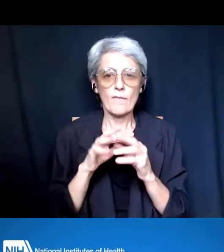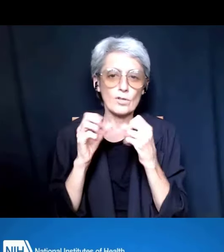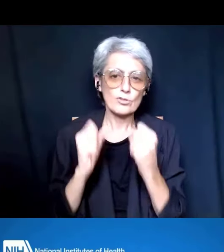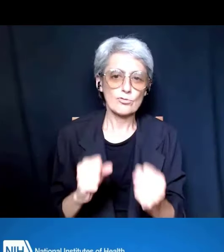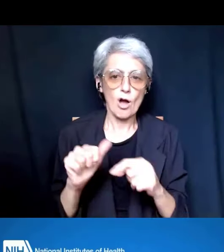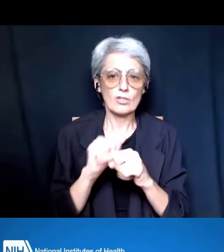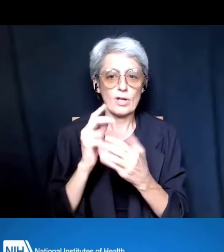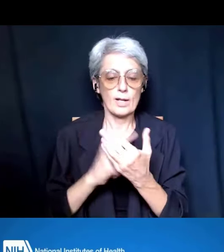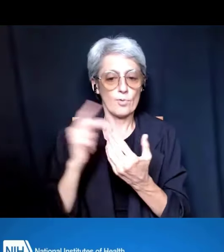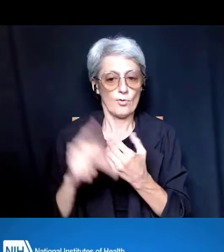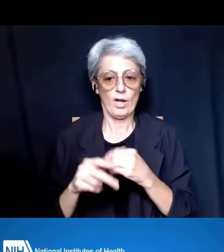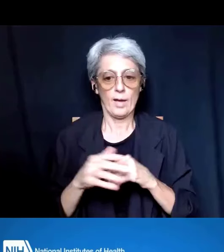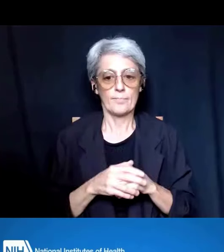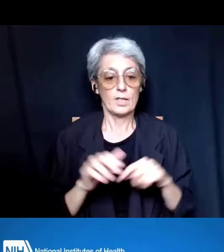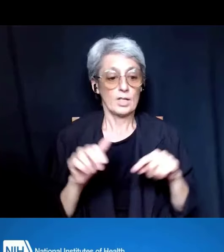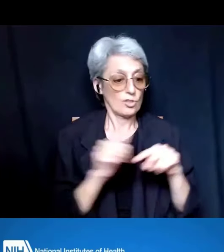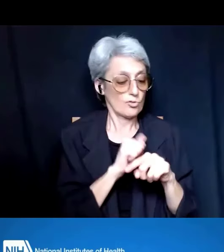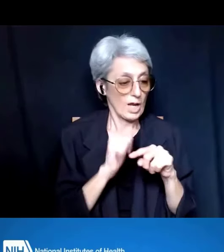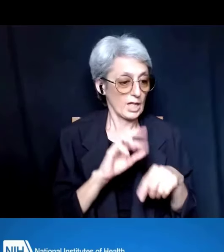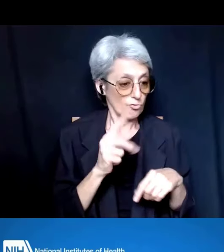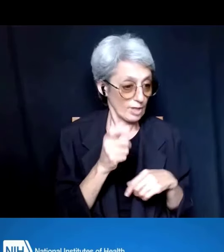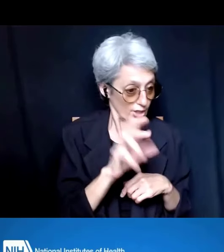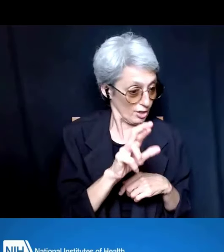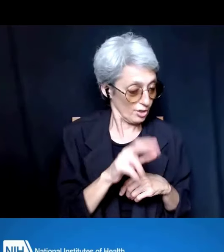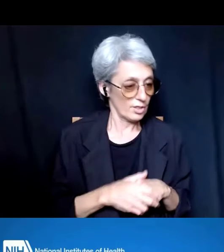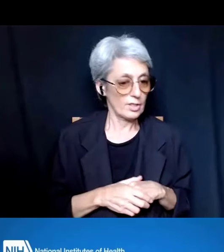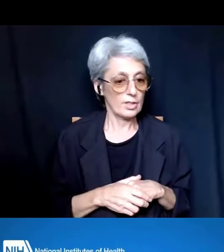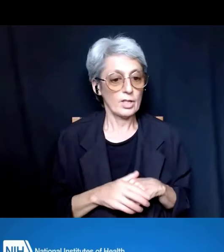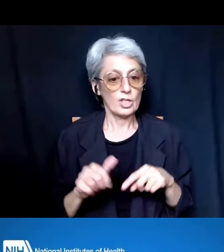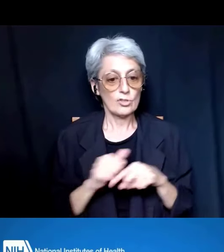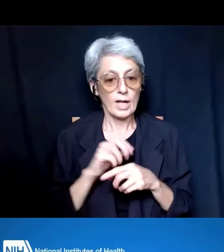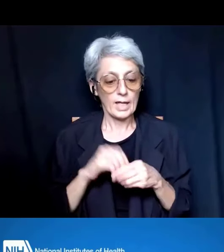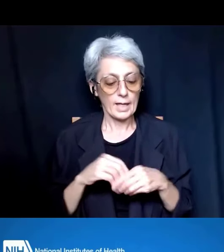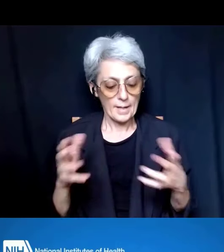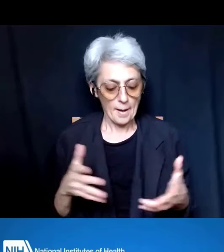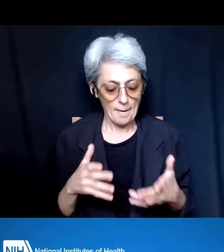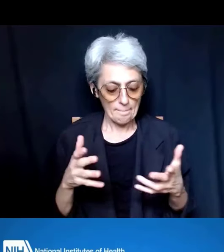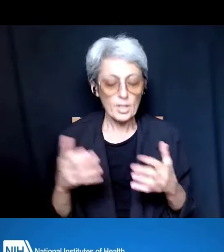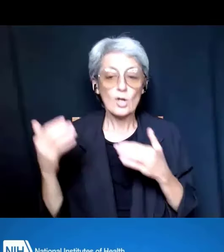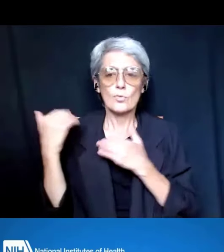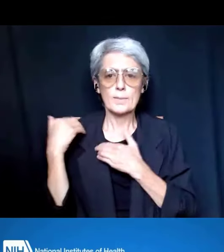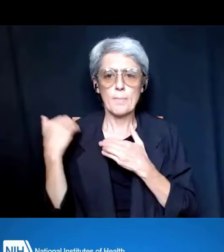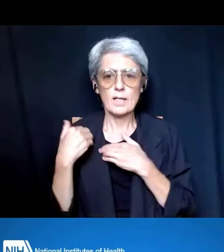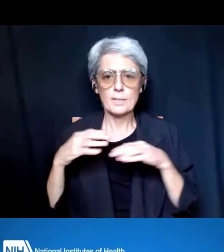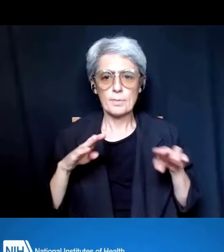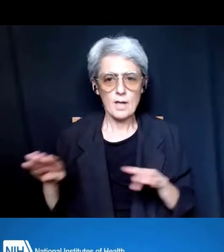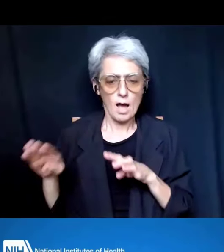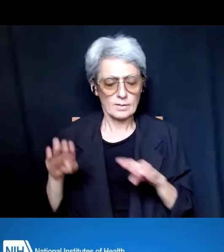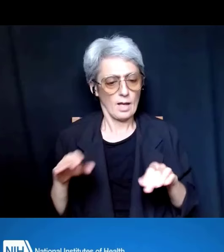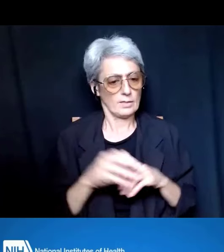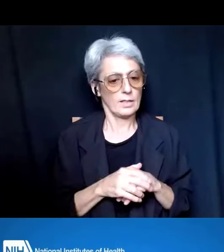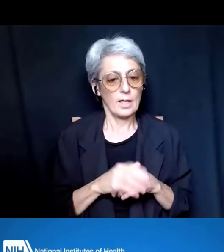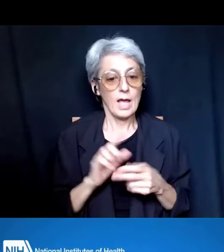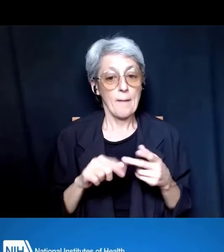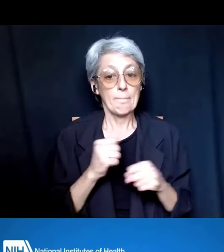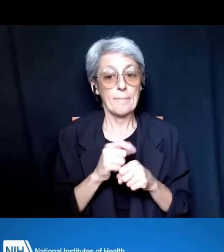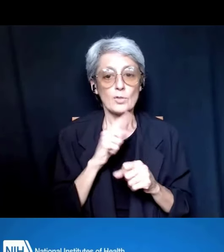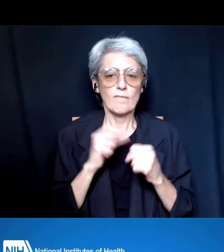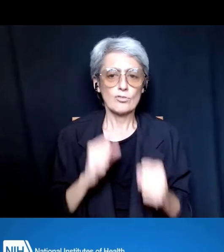both training and rigor, training and responsible conduct, and ensuring that there is a strong recruitment plan in place